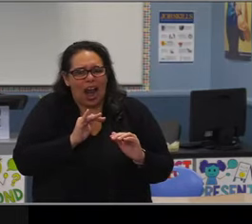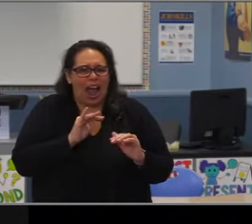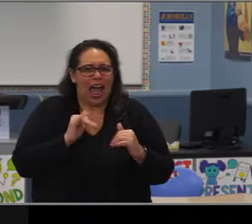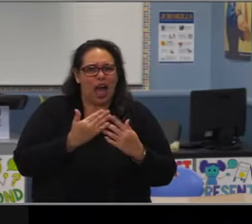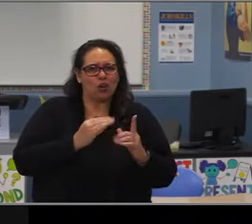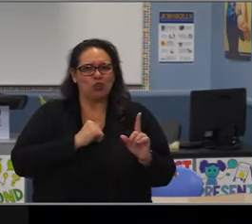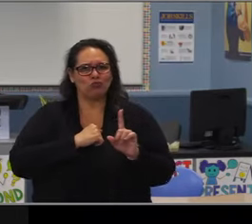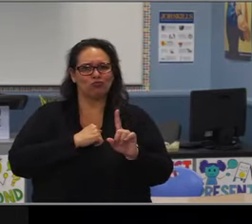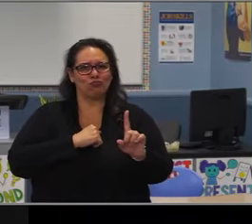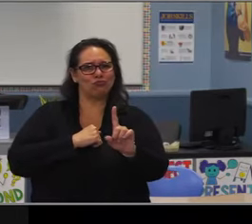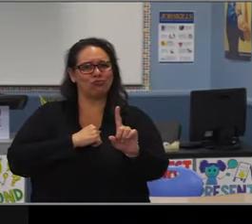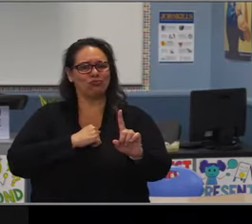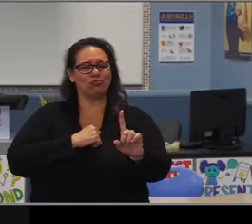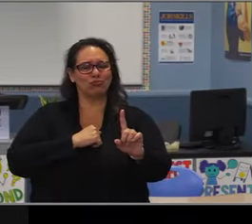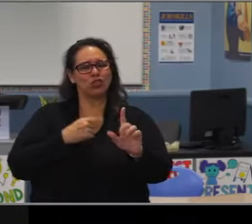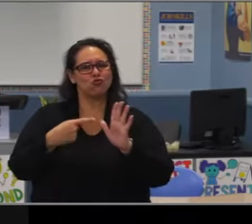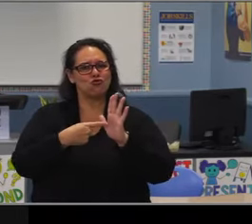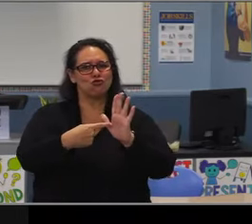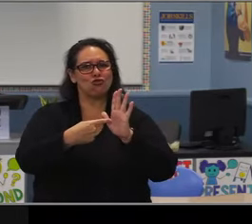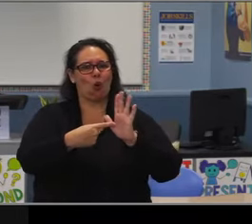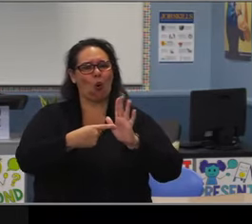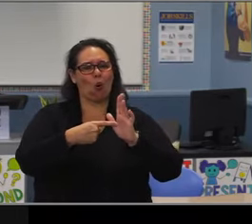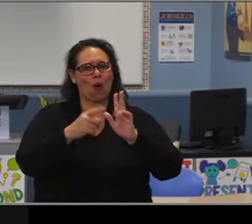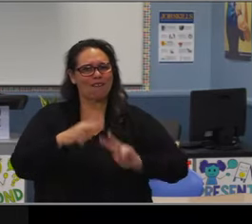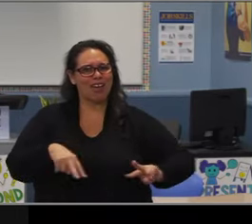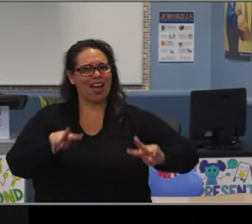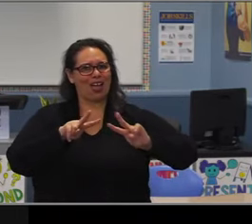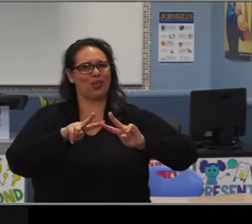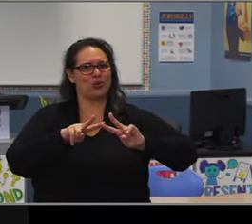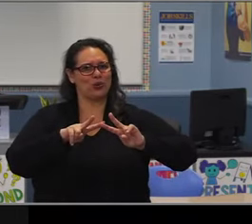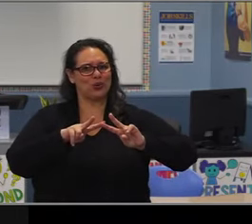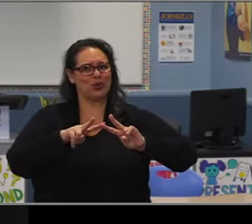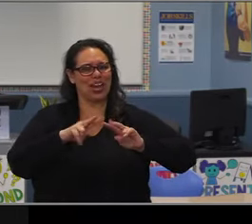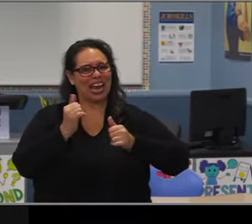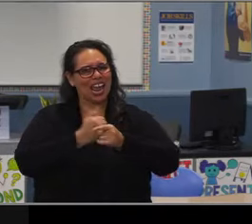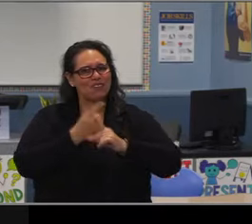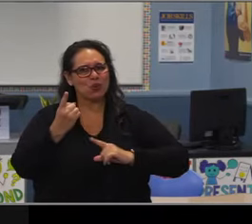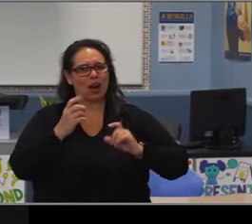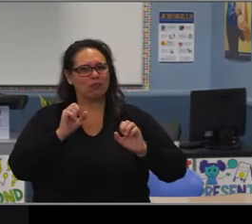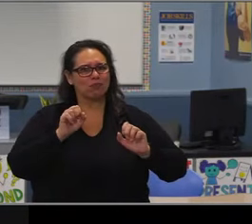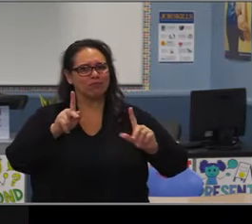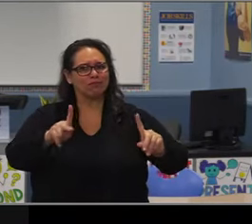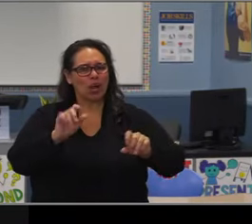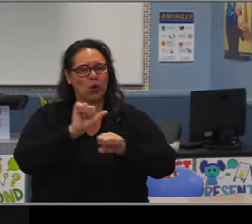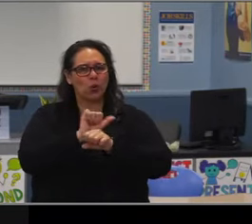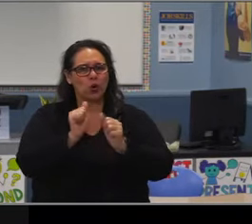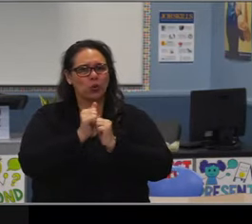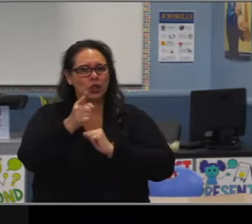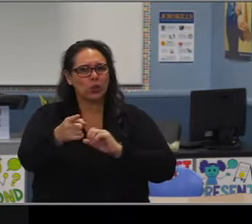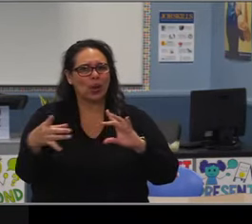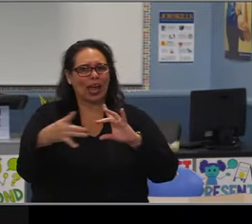anytime you speak you're like you have EF Hutton when you speak people listen, I really just appreciate each of our meetings,